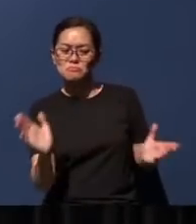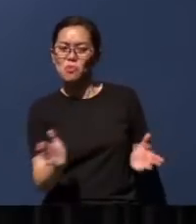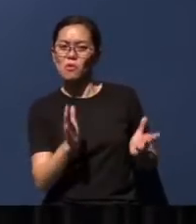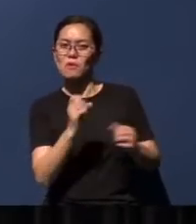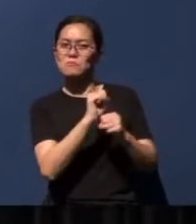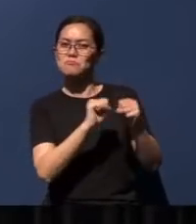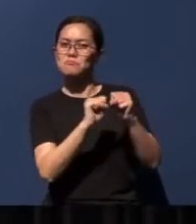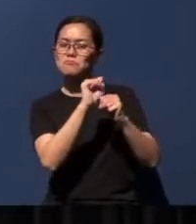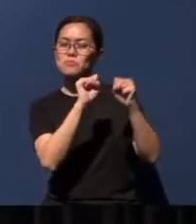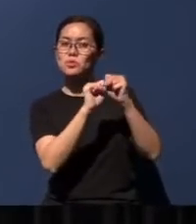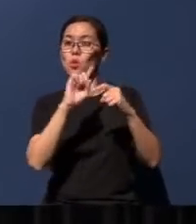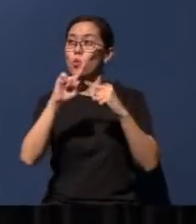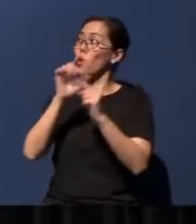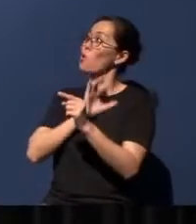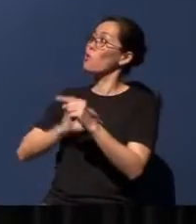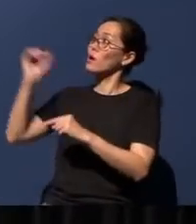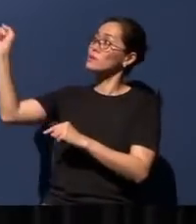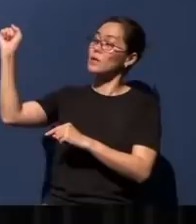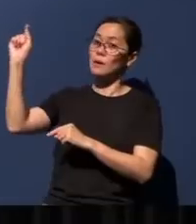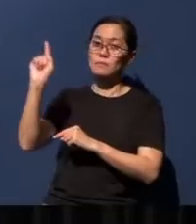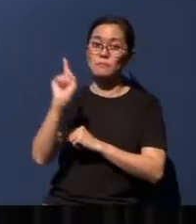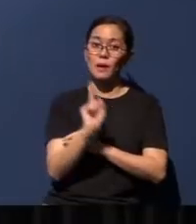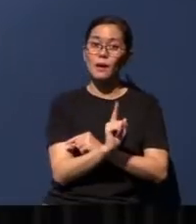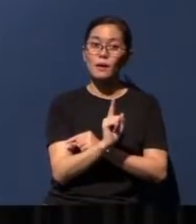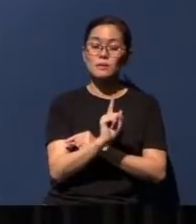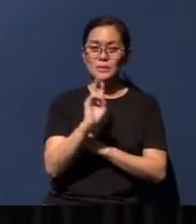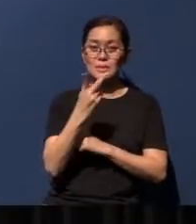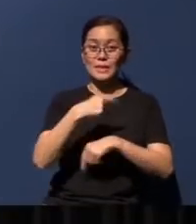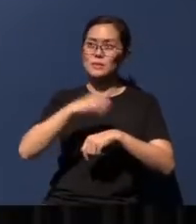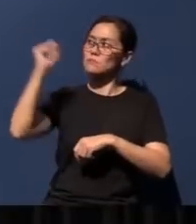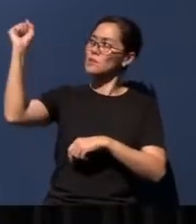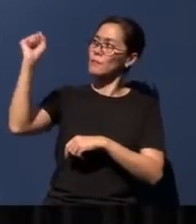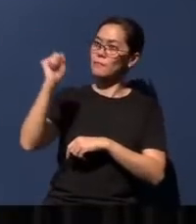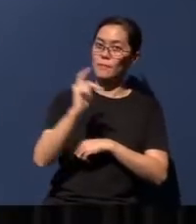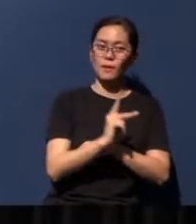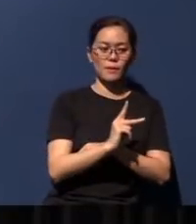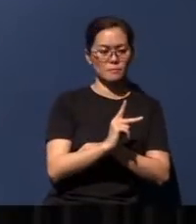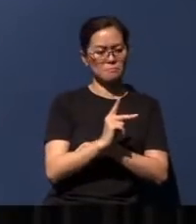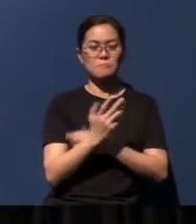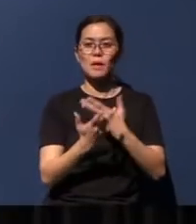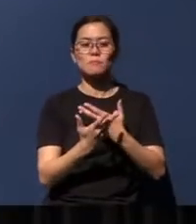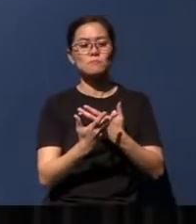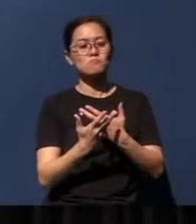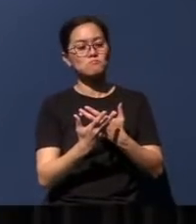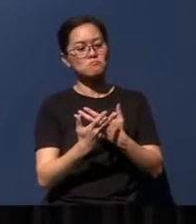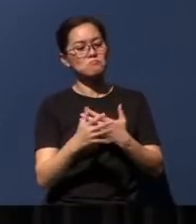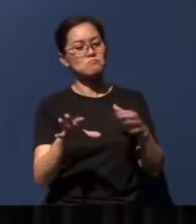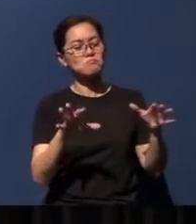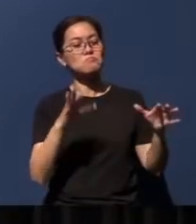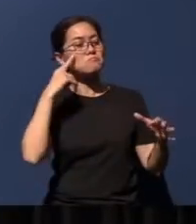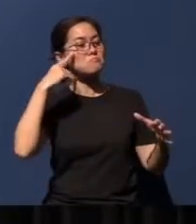So when Christ comes back in His Second Coming, He may choose to assimilate some of them -